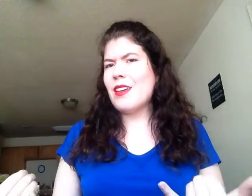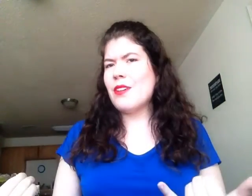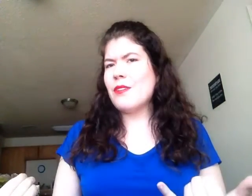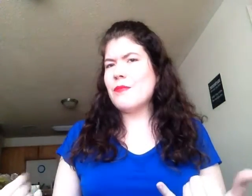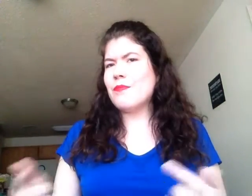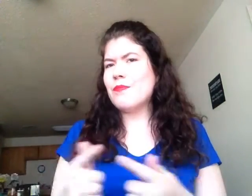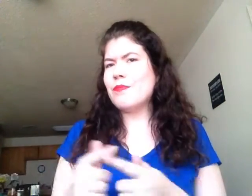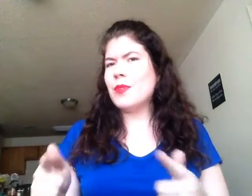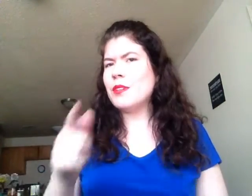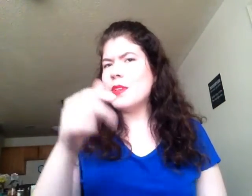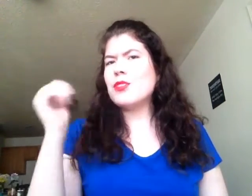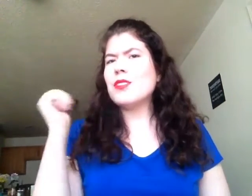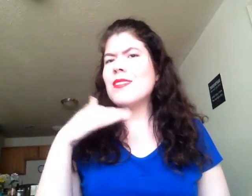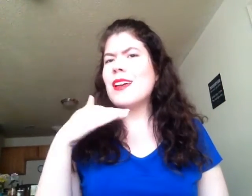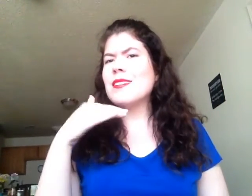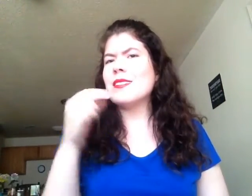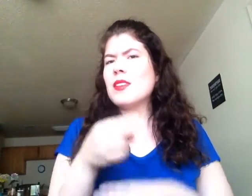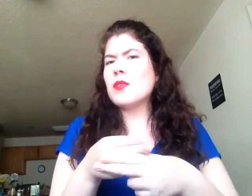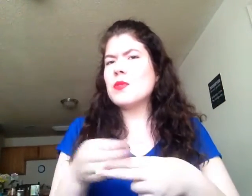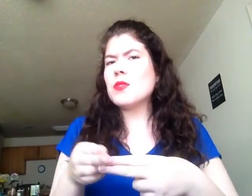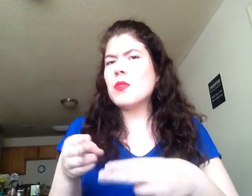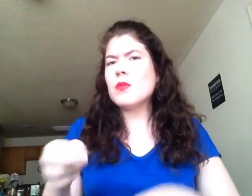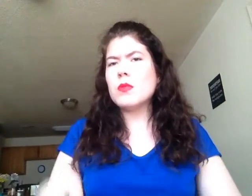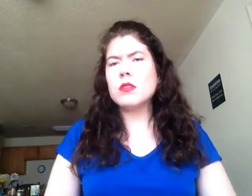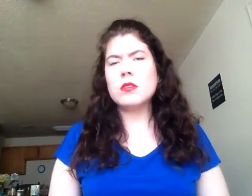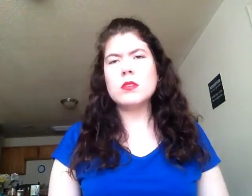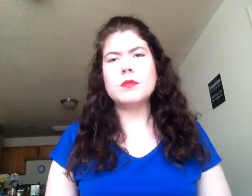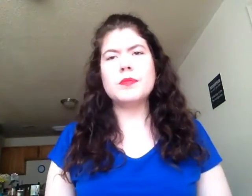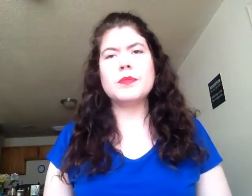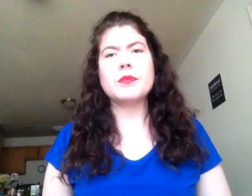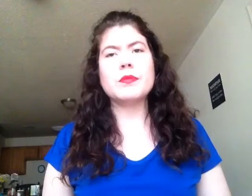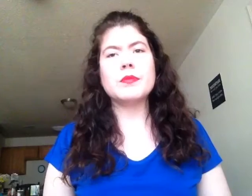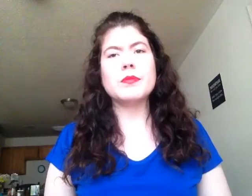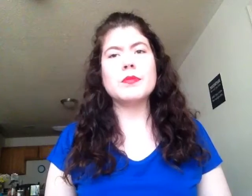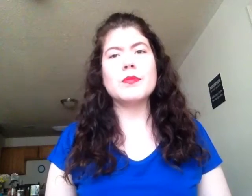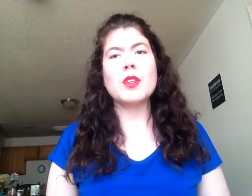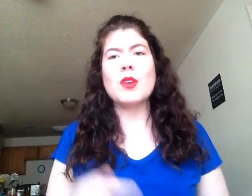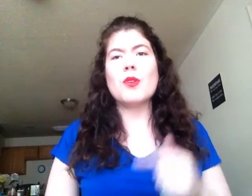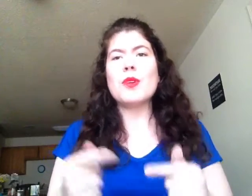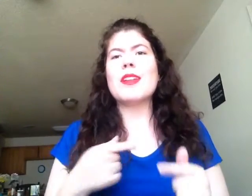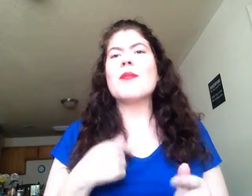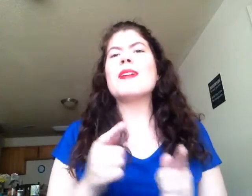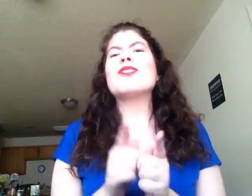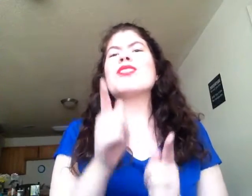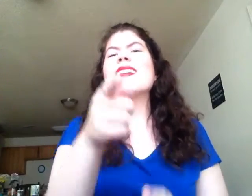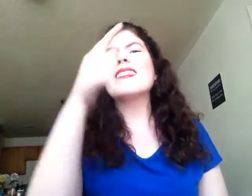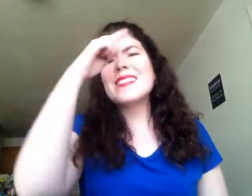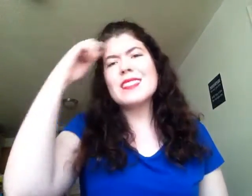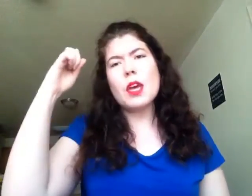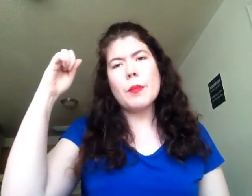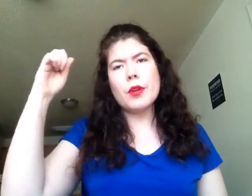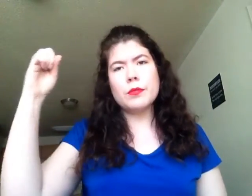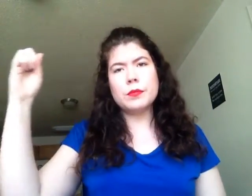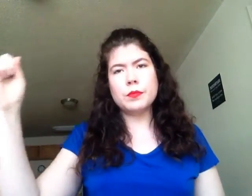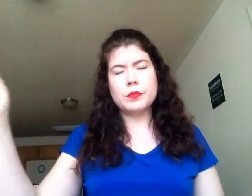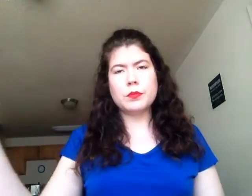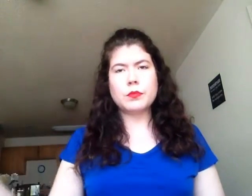but you lied soon. When I met you summertime...